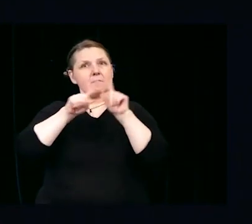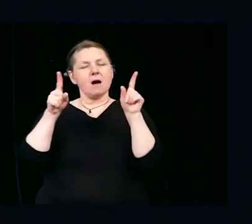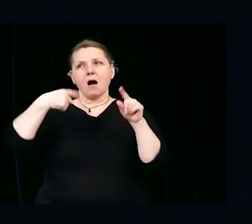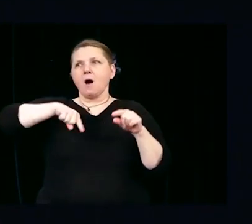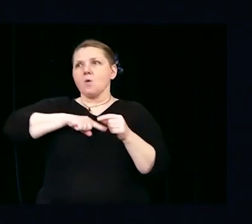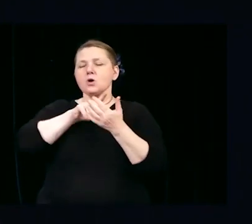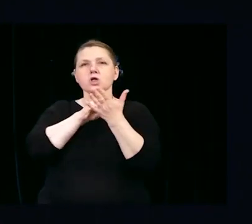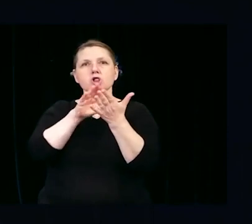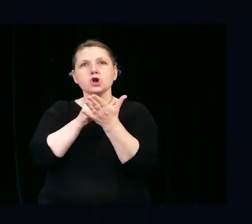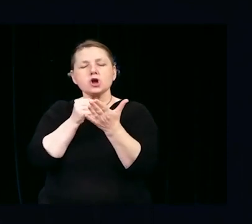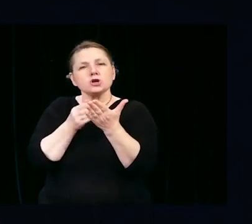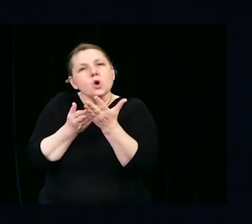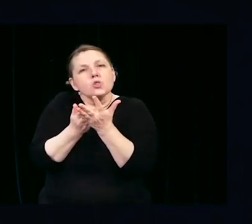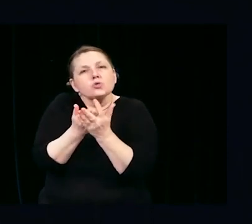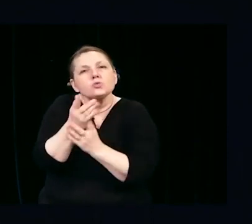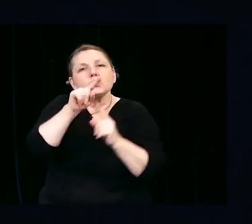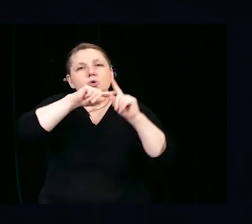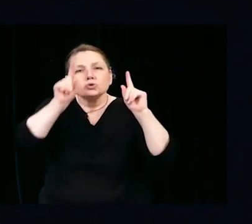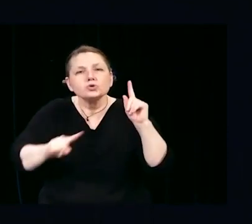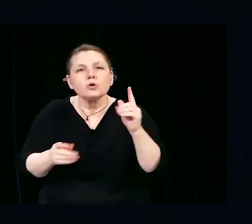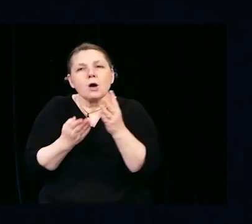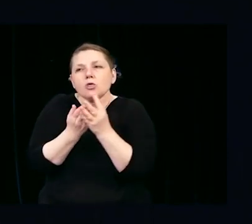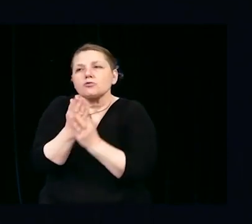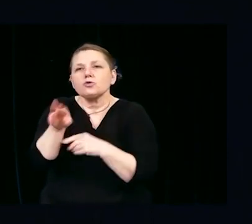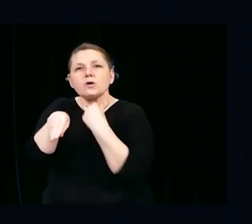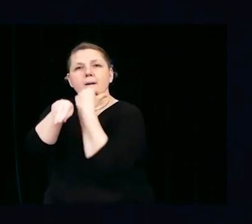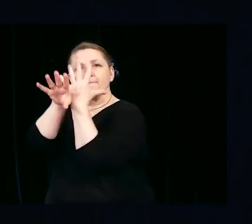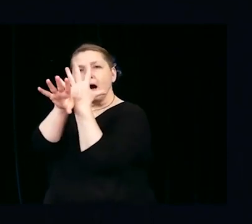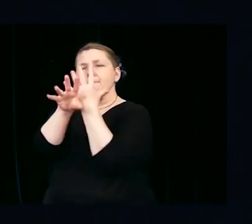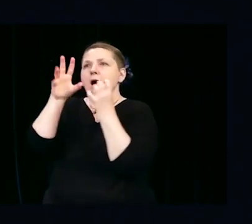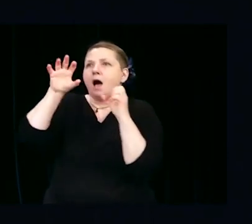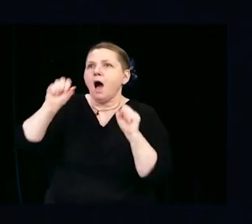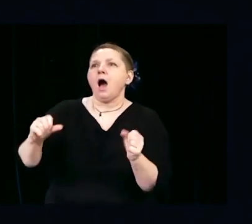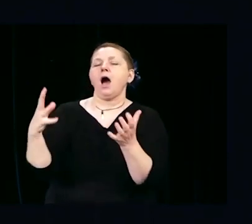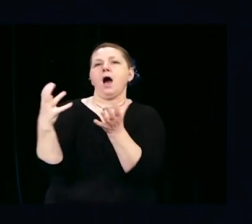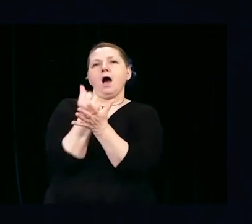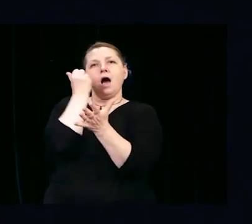and Zoom dinners as a family. It's not the same.